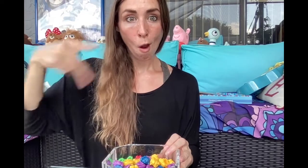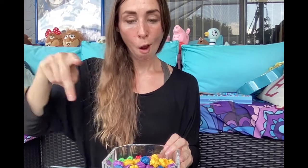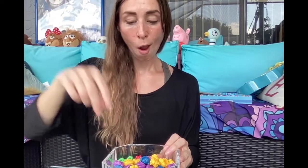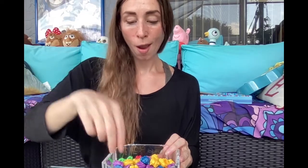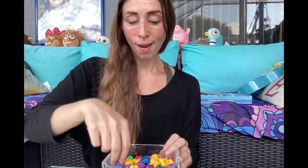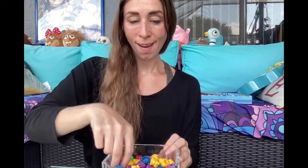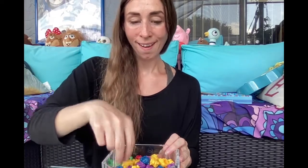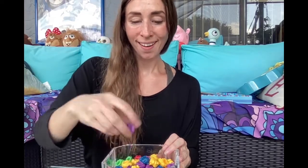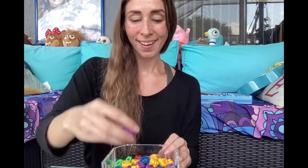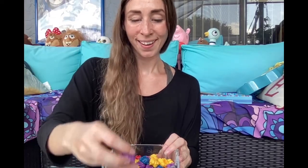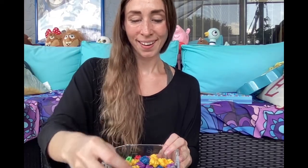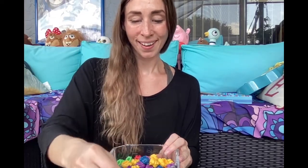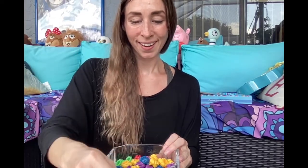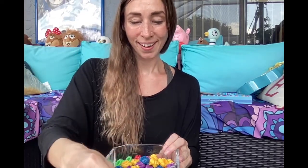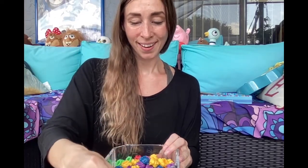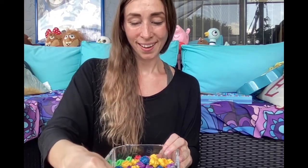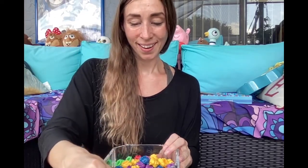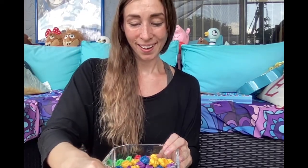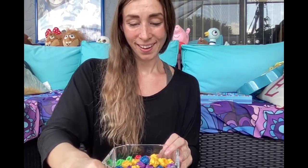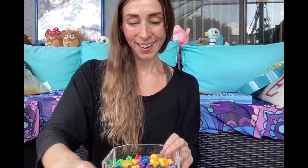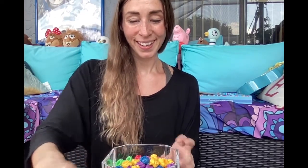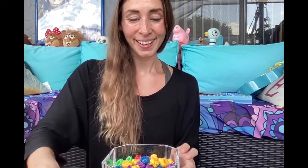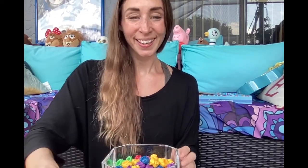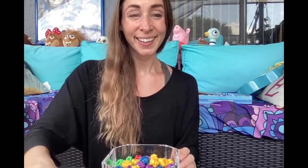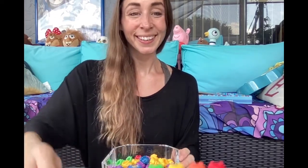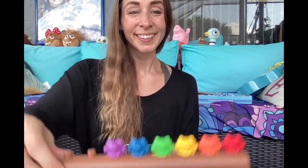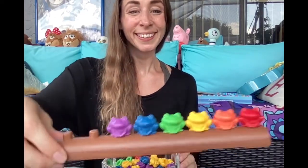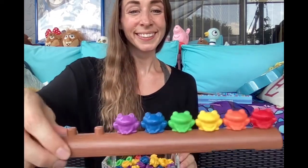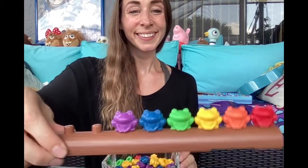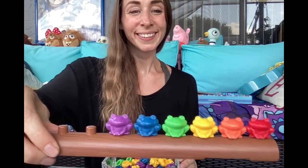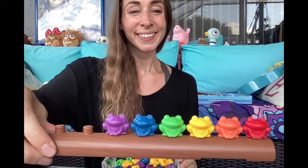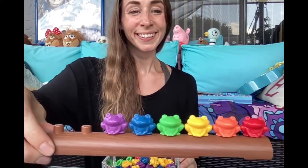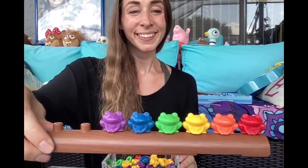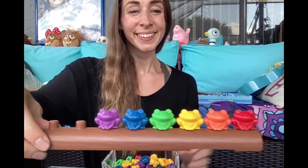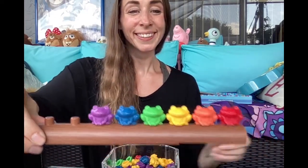Purple